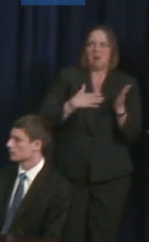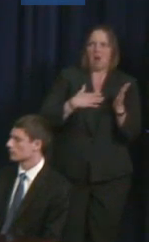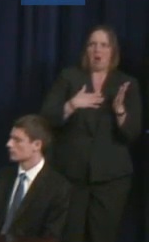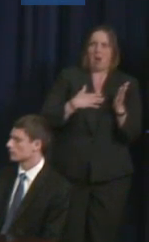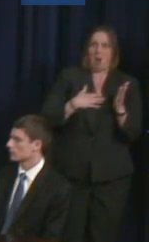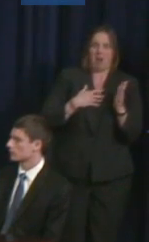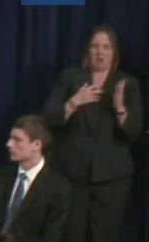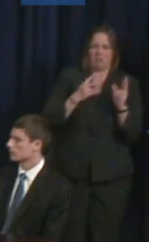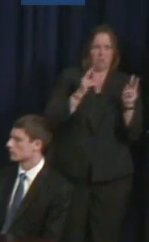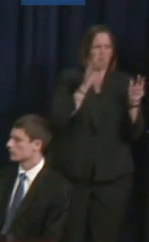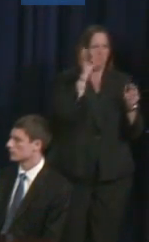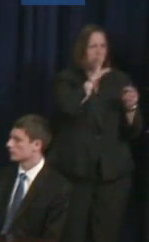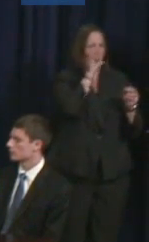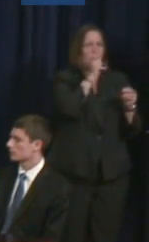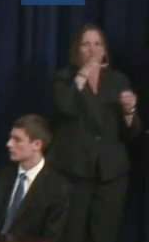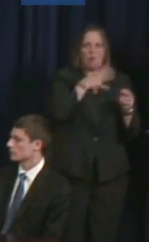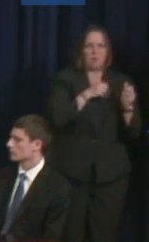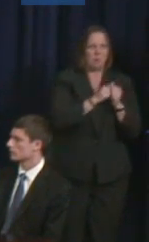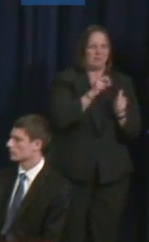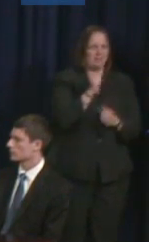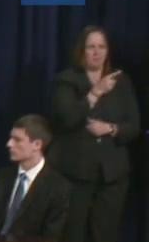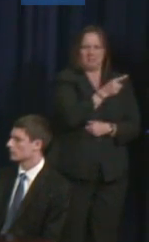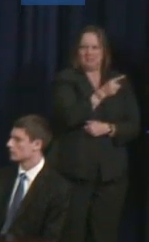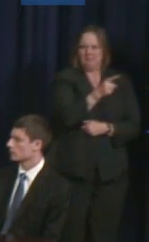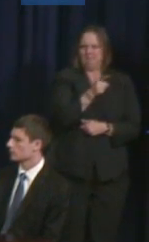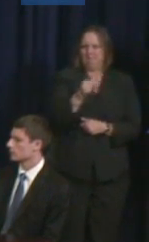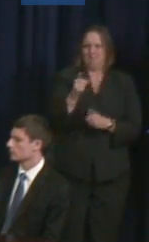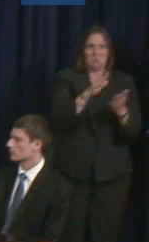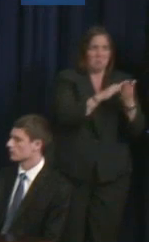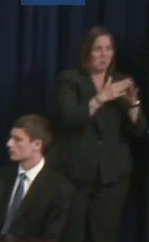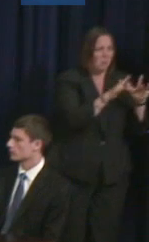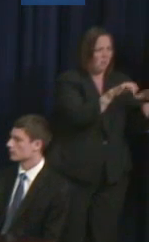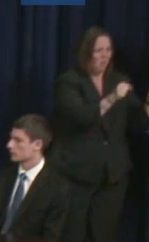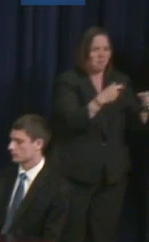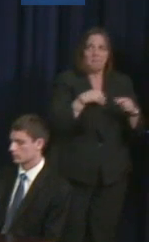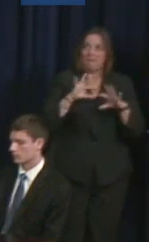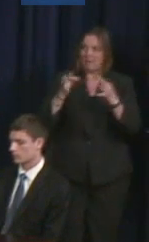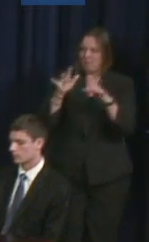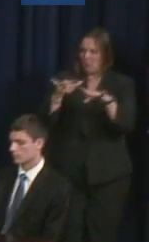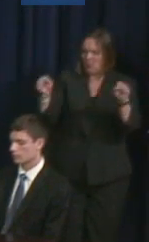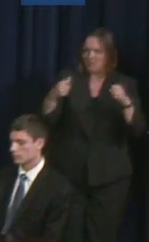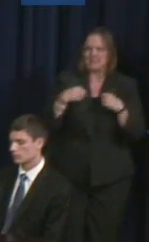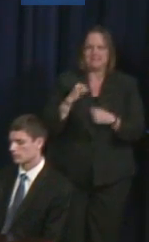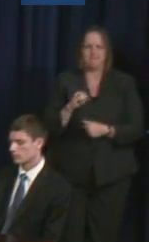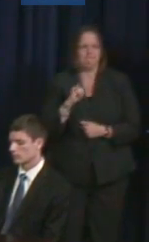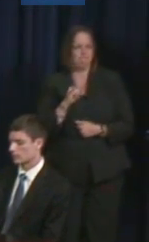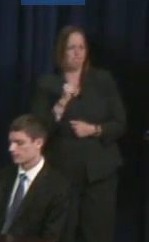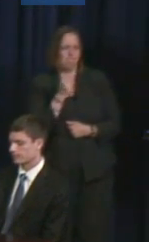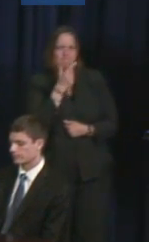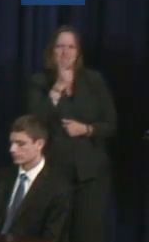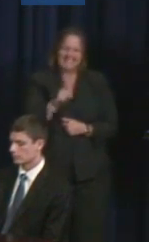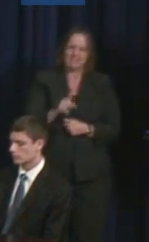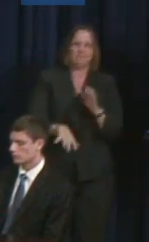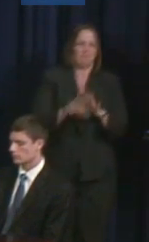my community and in my family. So seeing examples and role models of other disabled